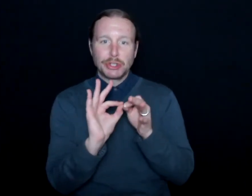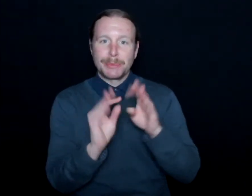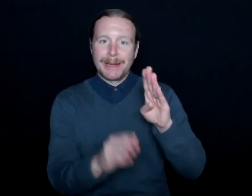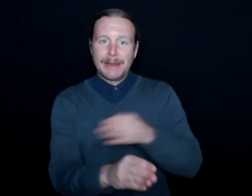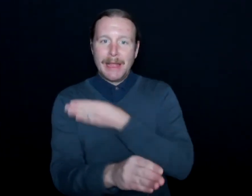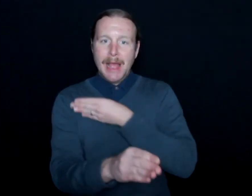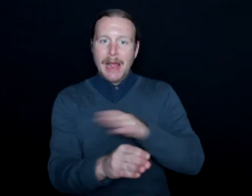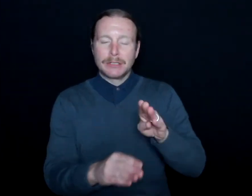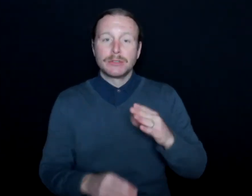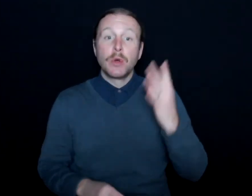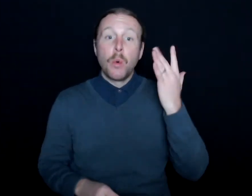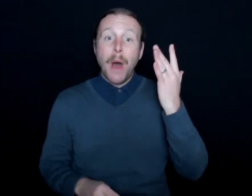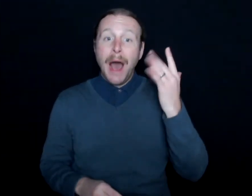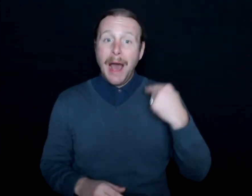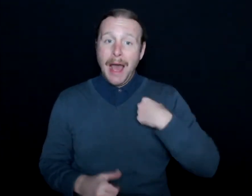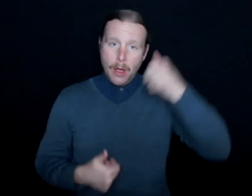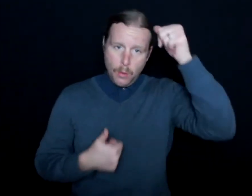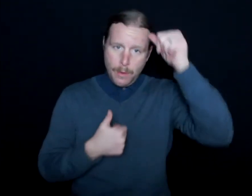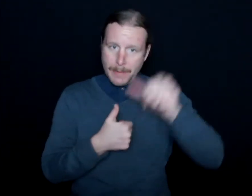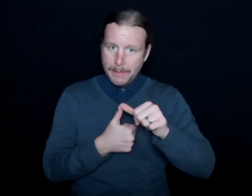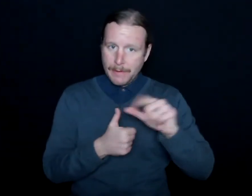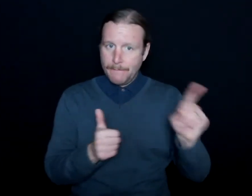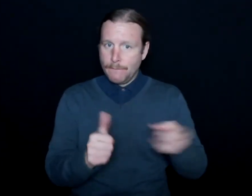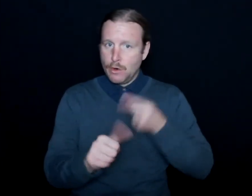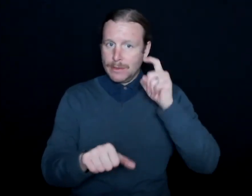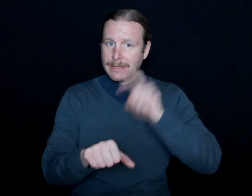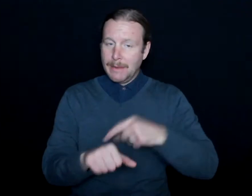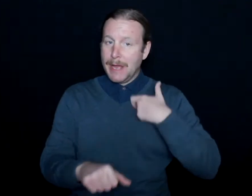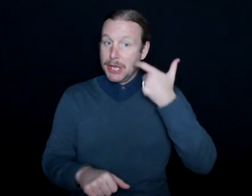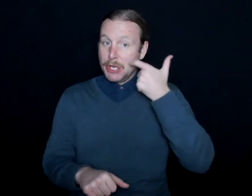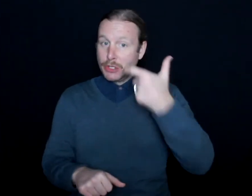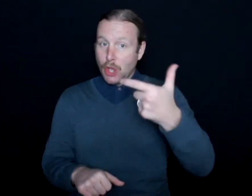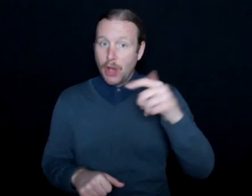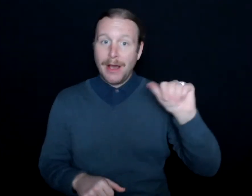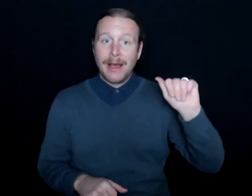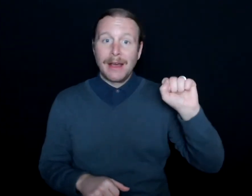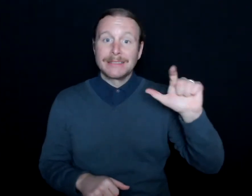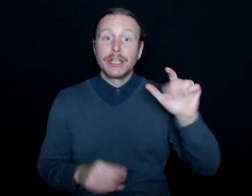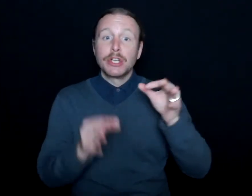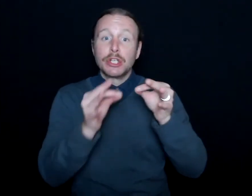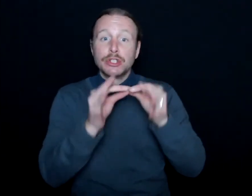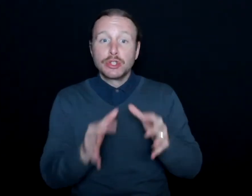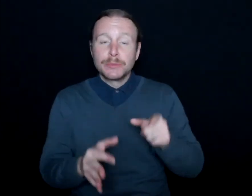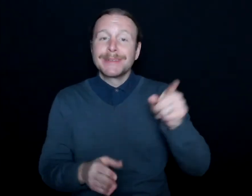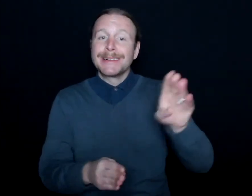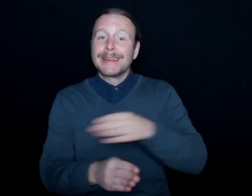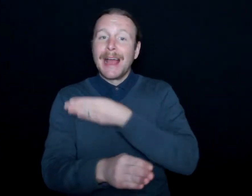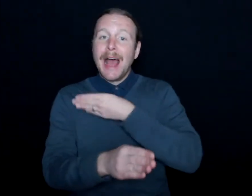I remember the first time that I saw an ASL interpreter at a concert--